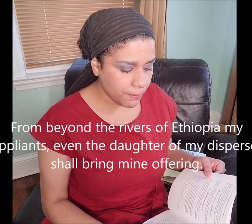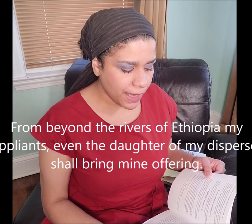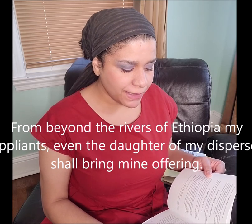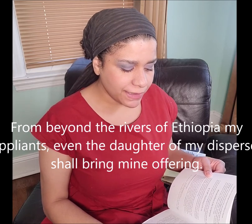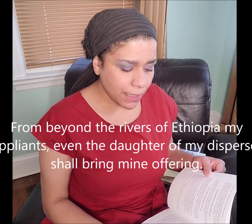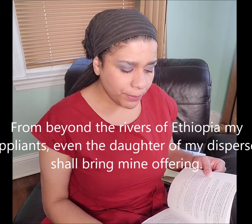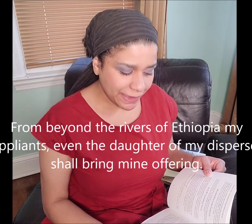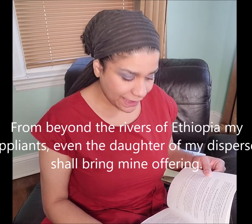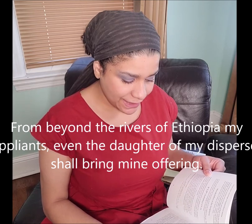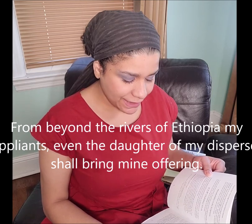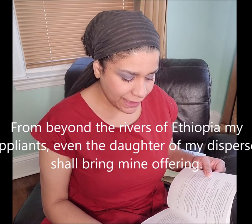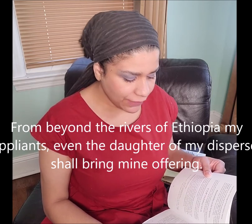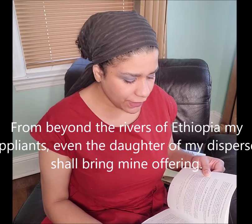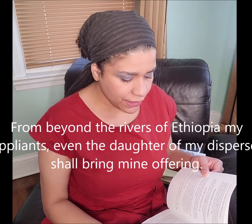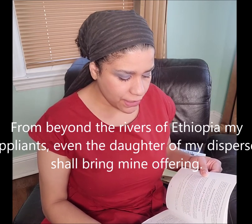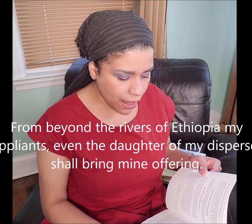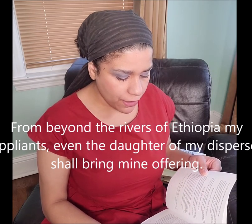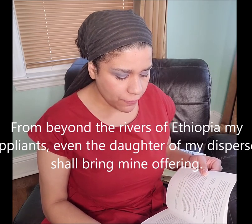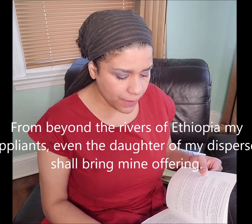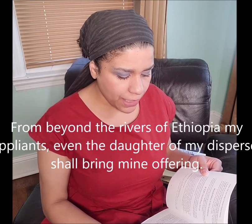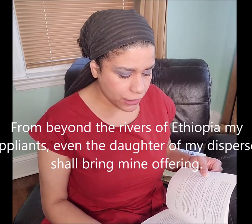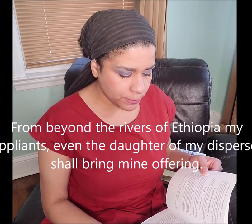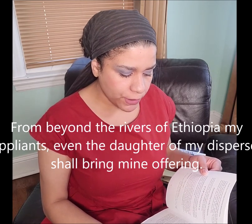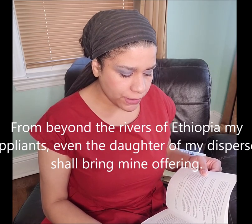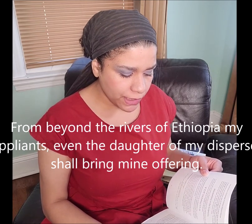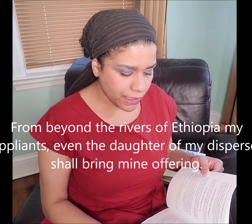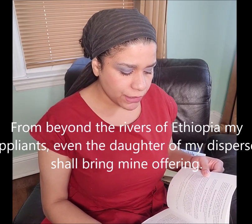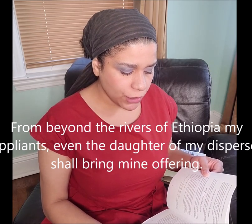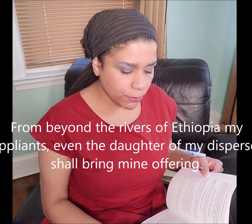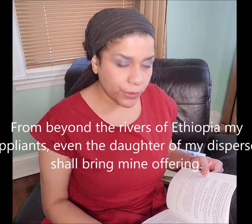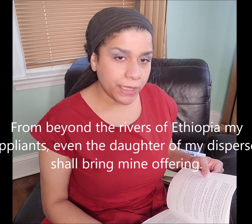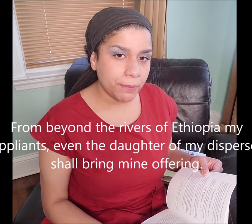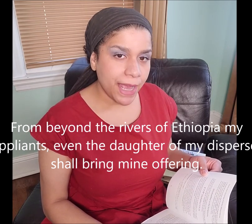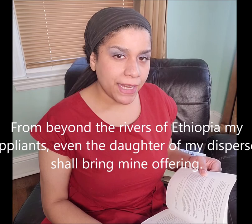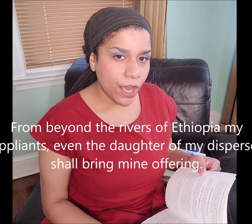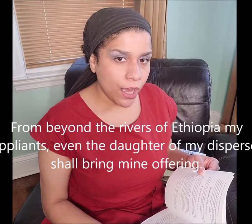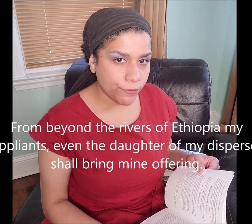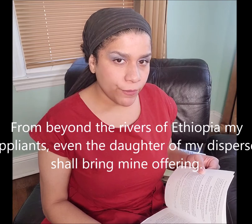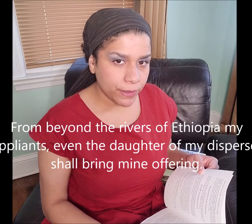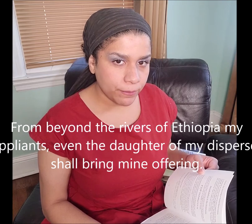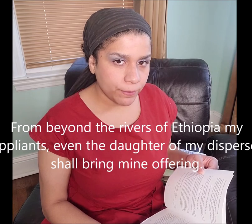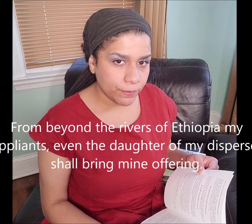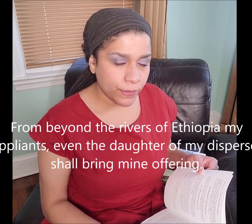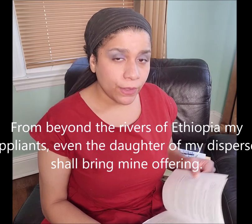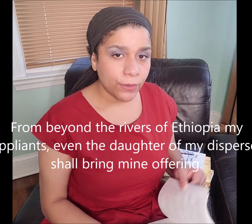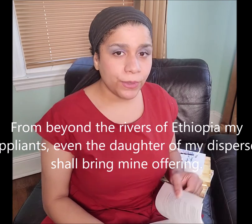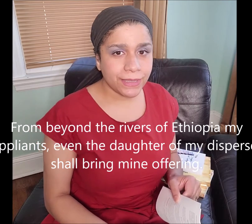my suppliants even the daughter of my dispersed shall bring mine offering. What